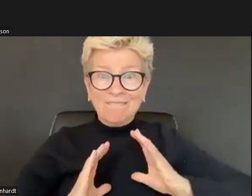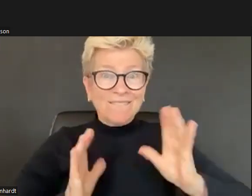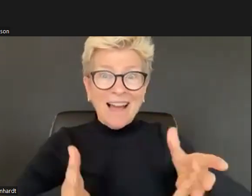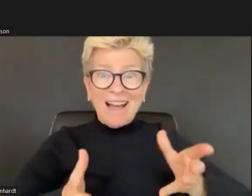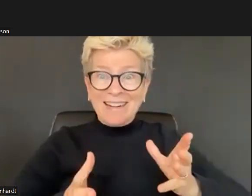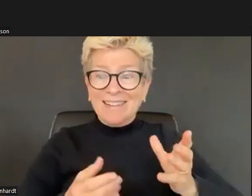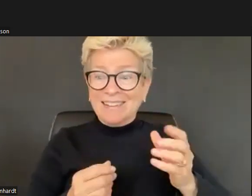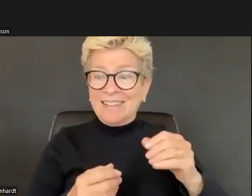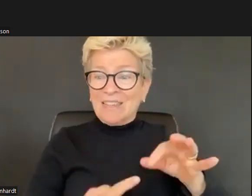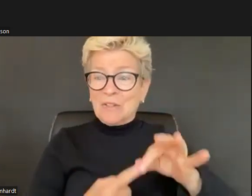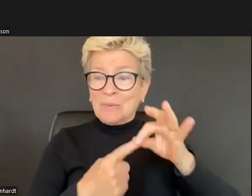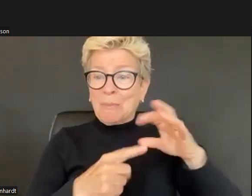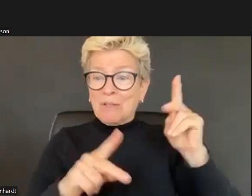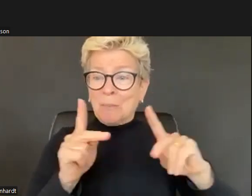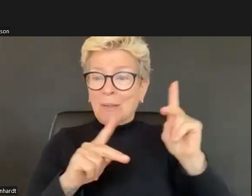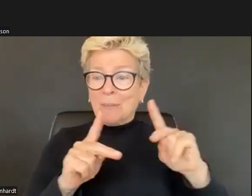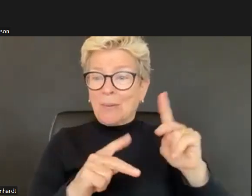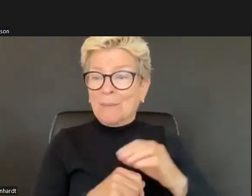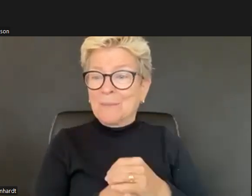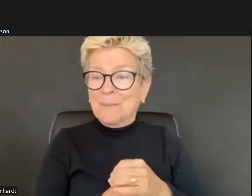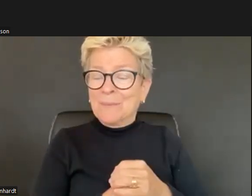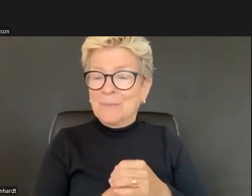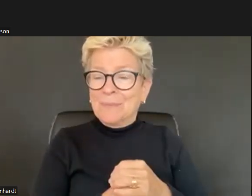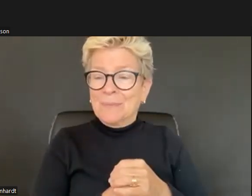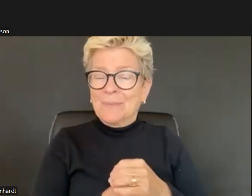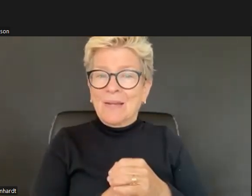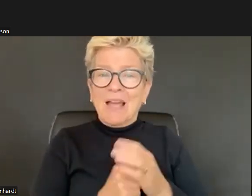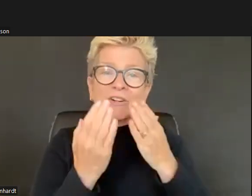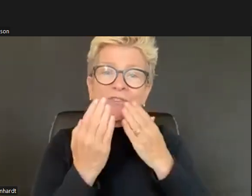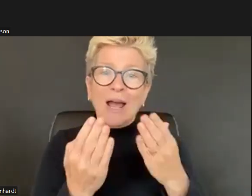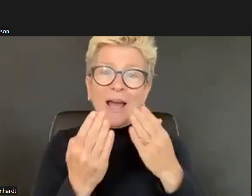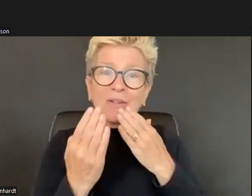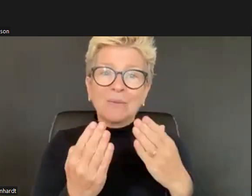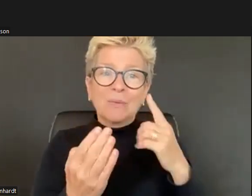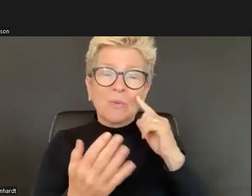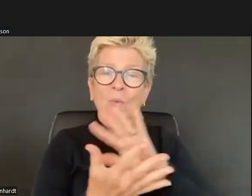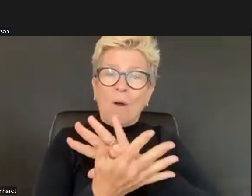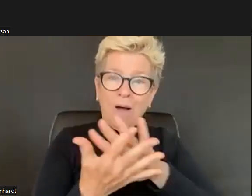2 below. And if you could, if you fill up for it, write down or say the names you considered during break to yourself.